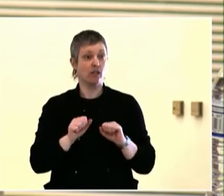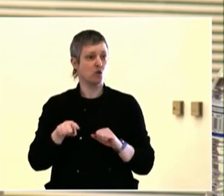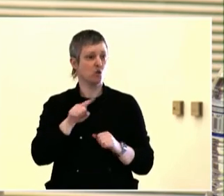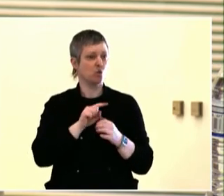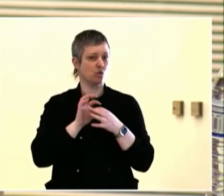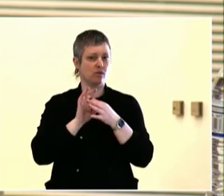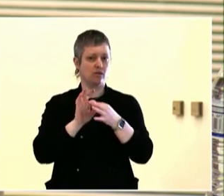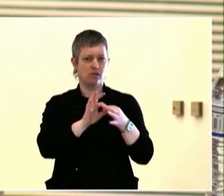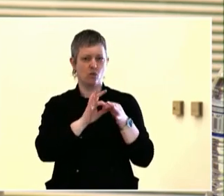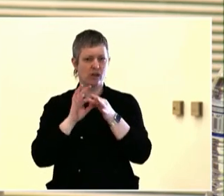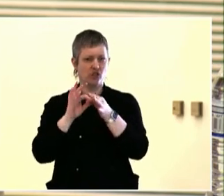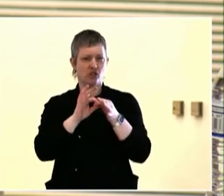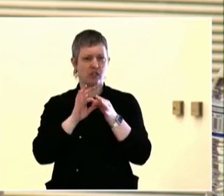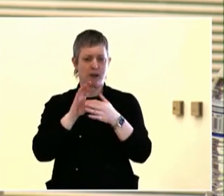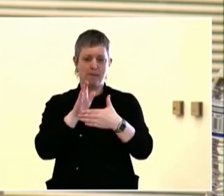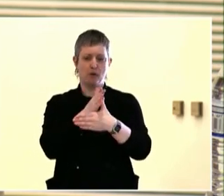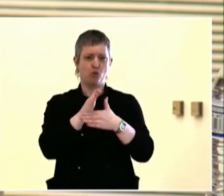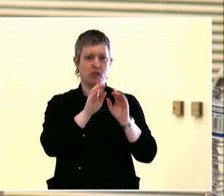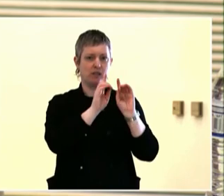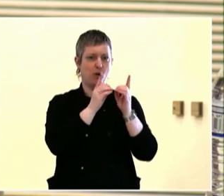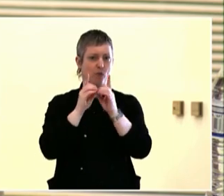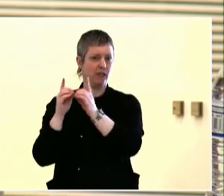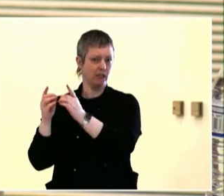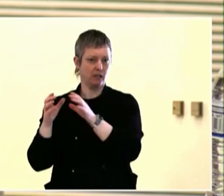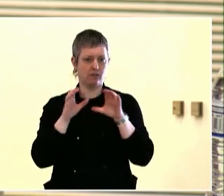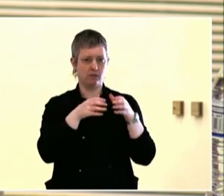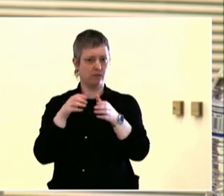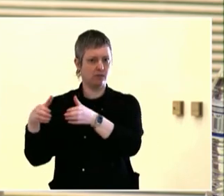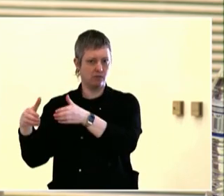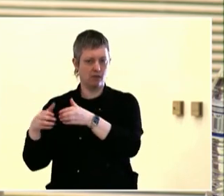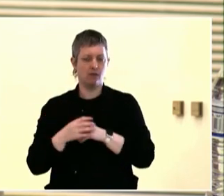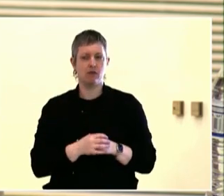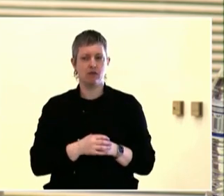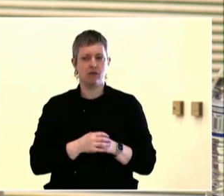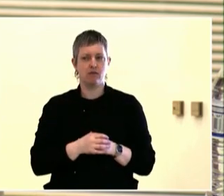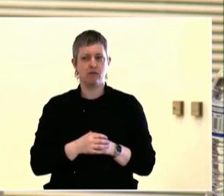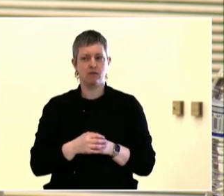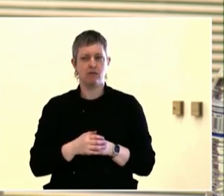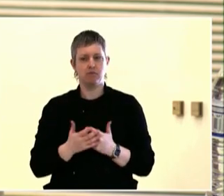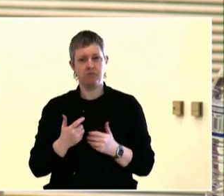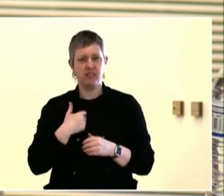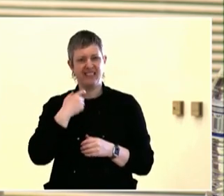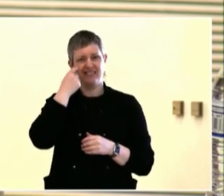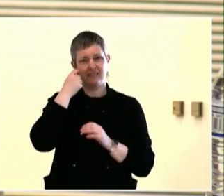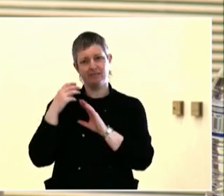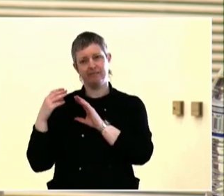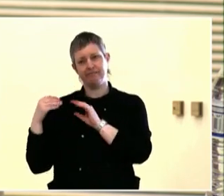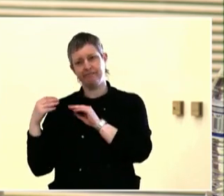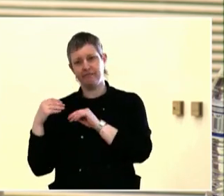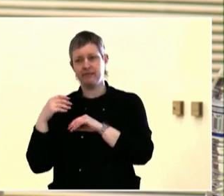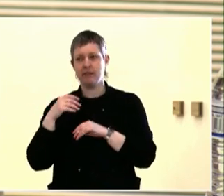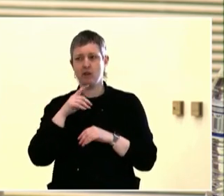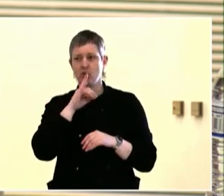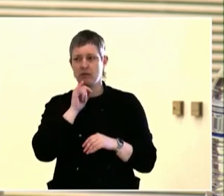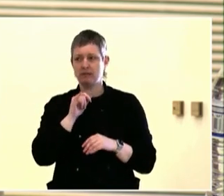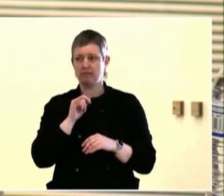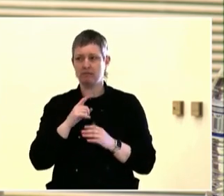University of Washington to support collaborative policy-making and public engagement. I think -- when I think about